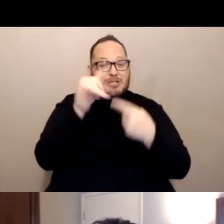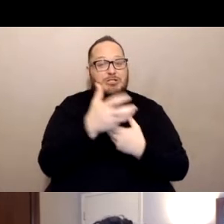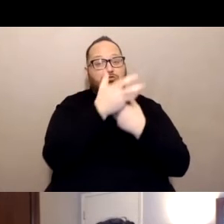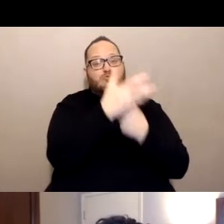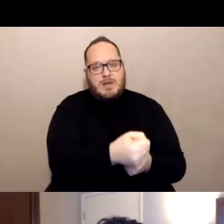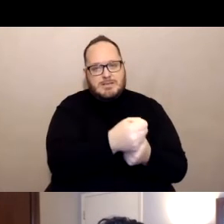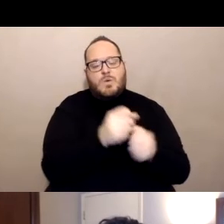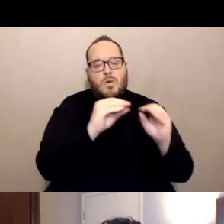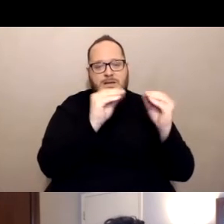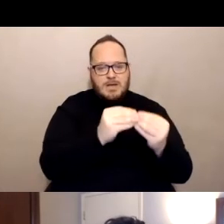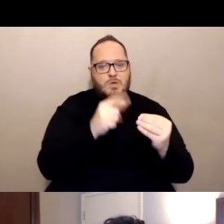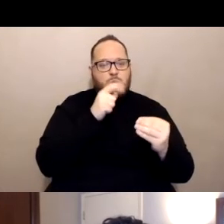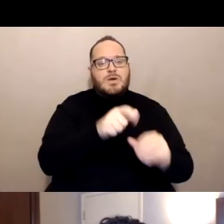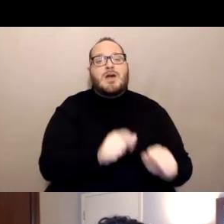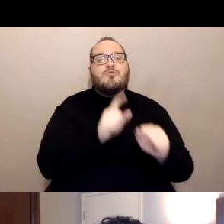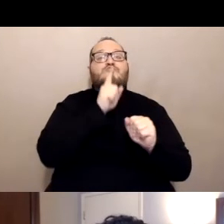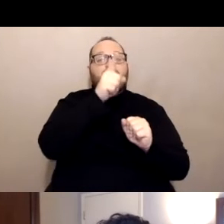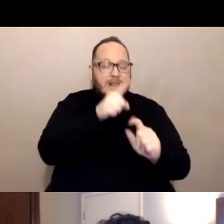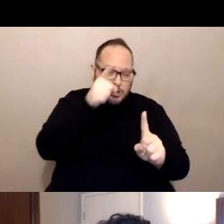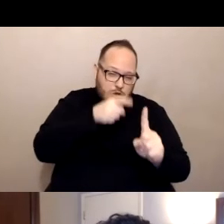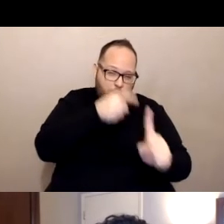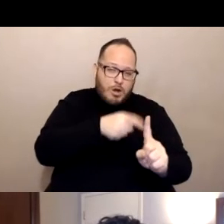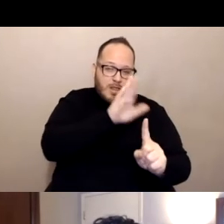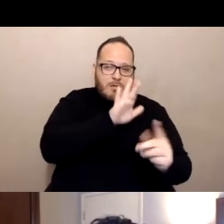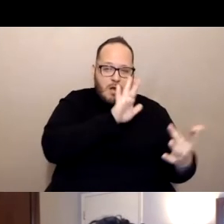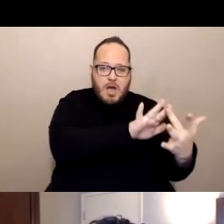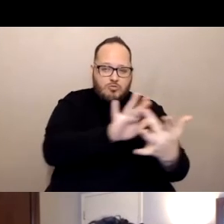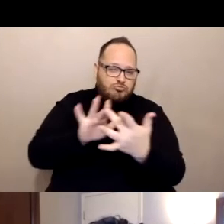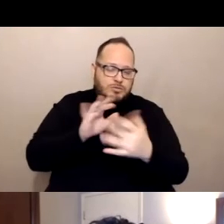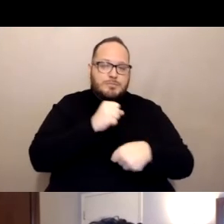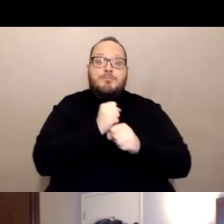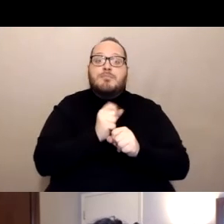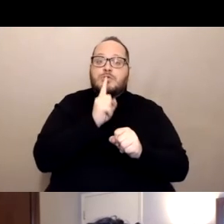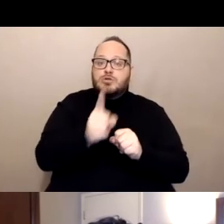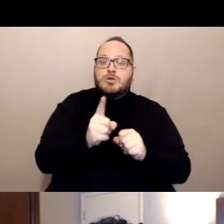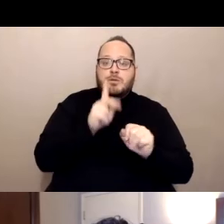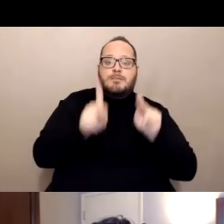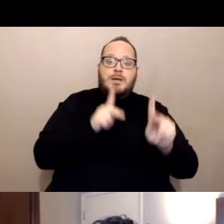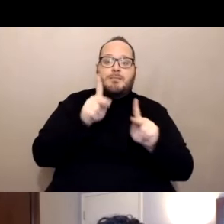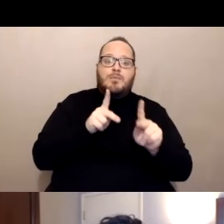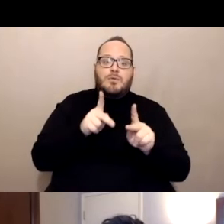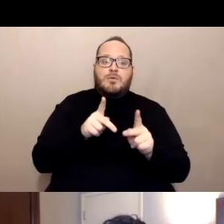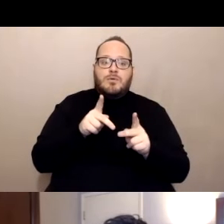target their outreach and make sure that people in less served and underserved communities